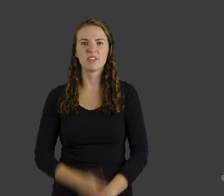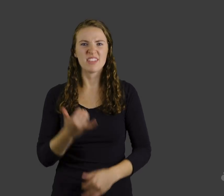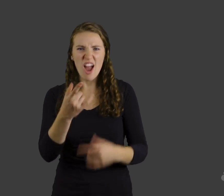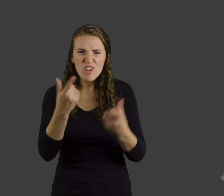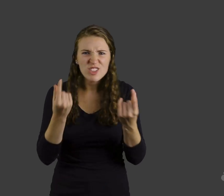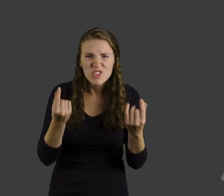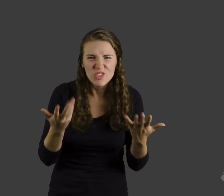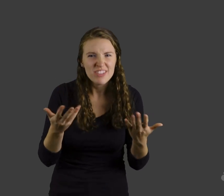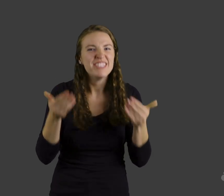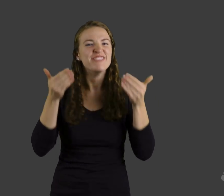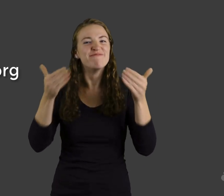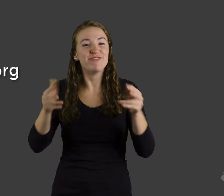What should you do now?